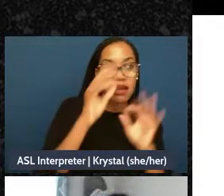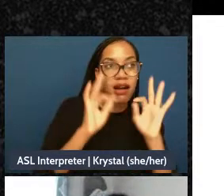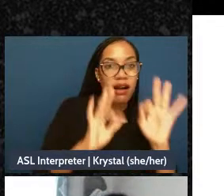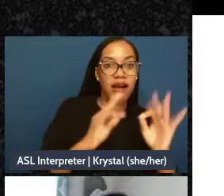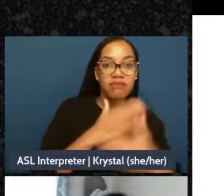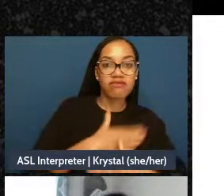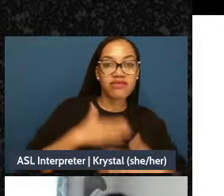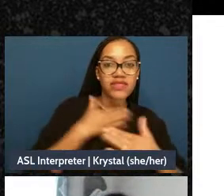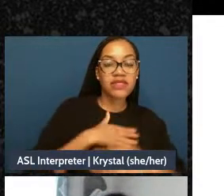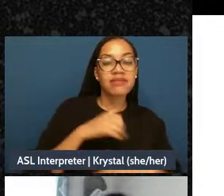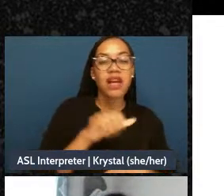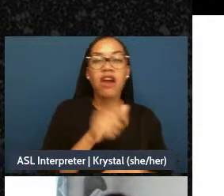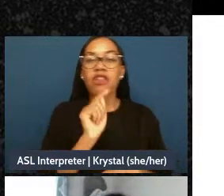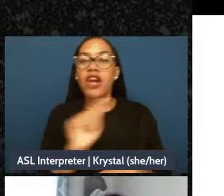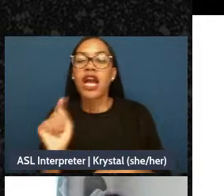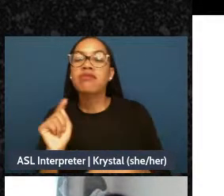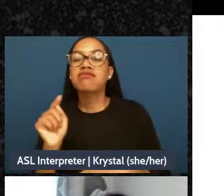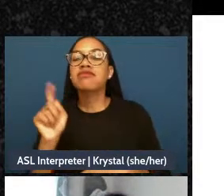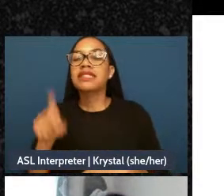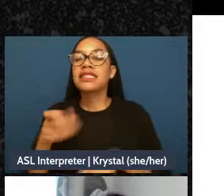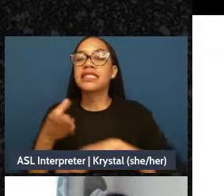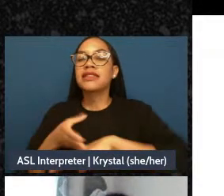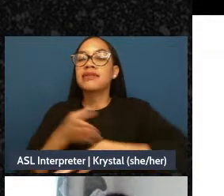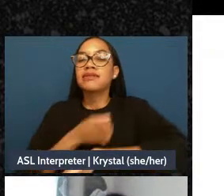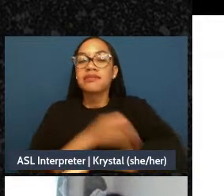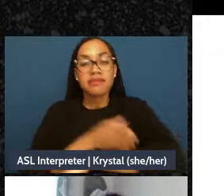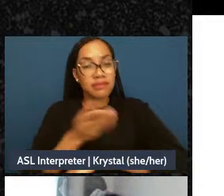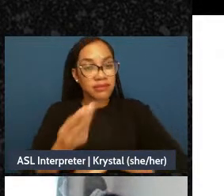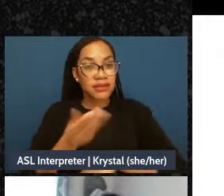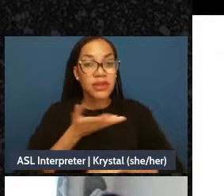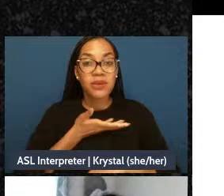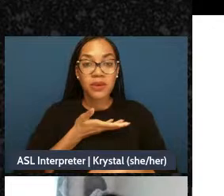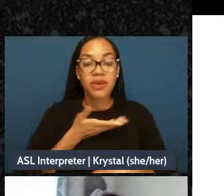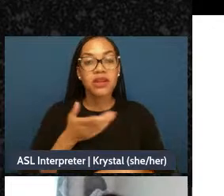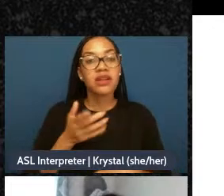many things were shared so many rich resources, and we'd like to hold on to those. So thank you